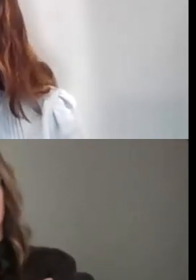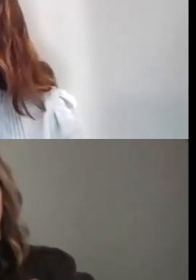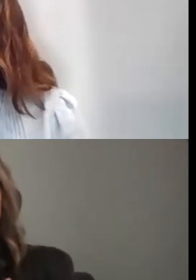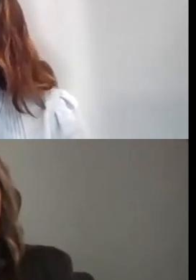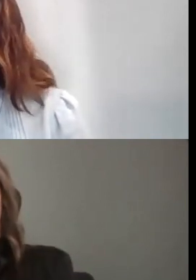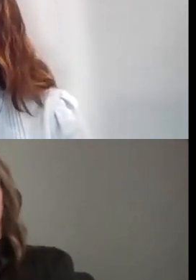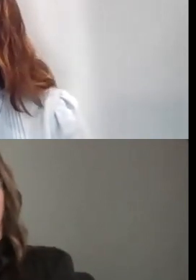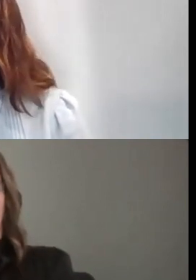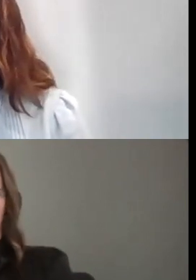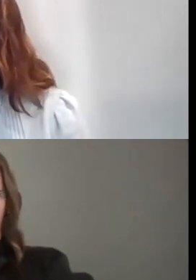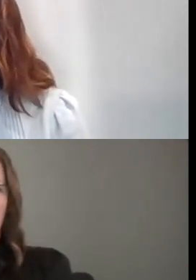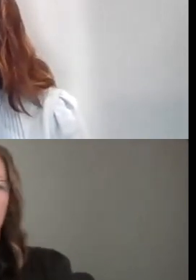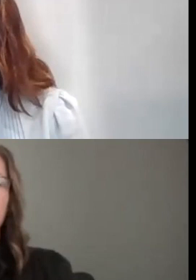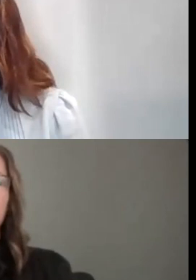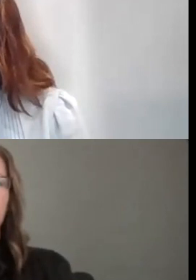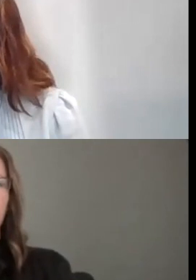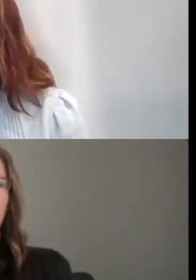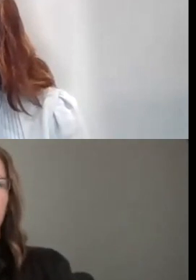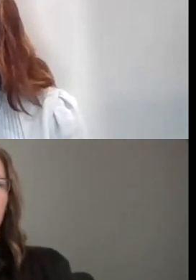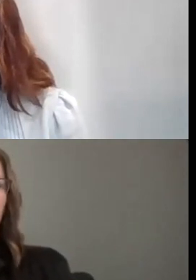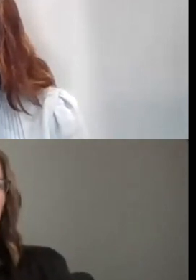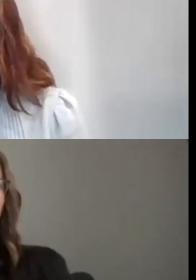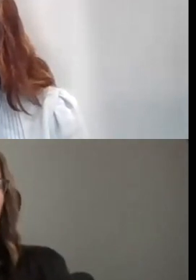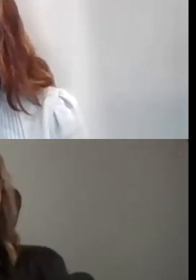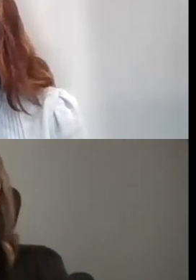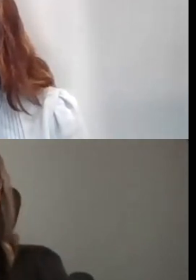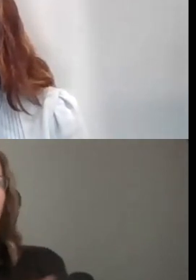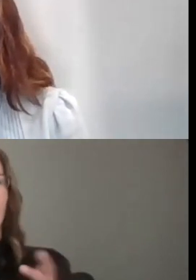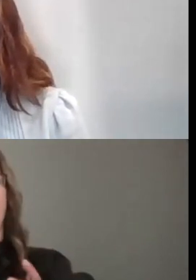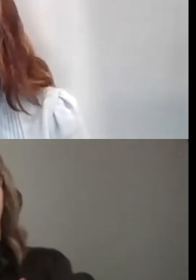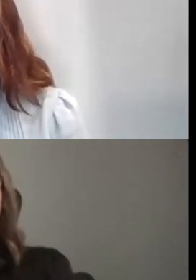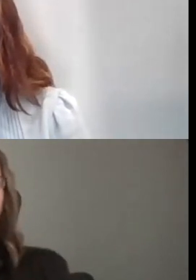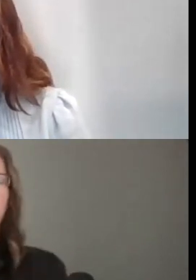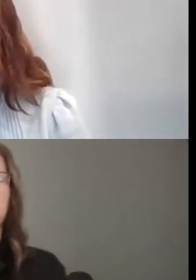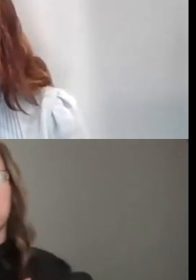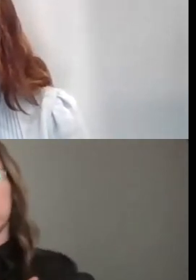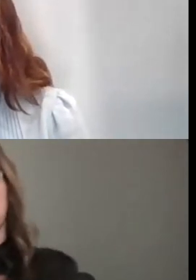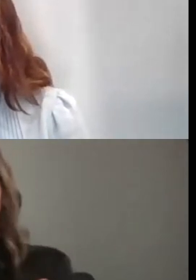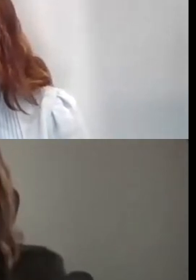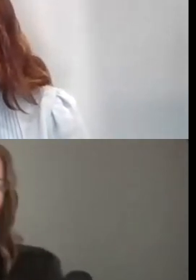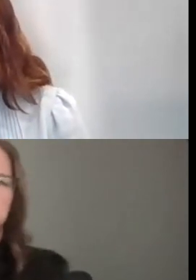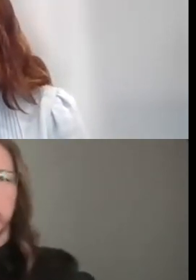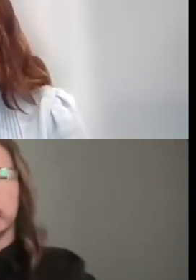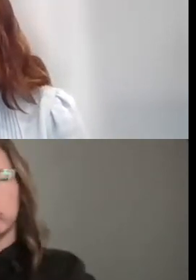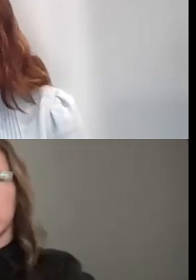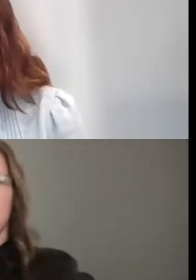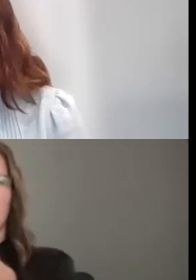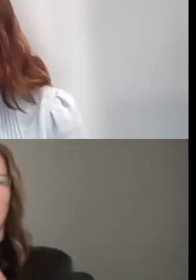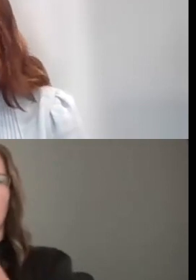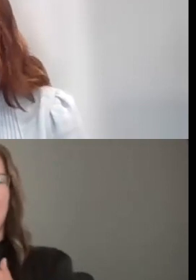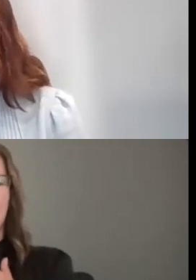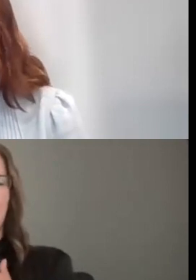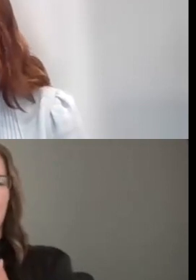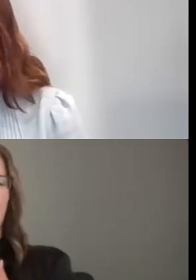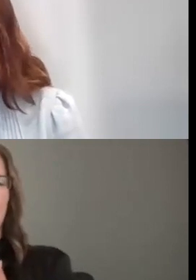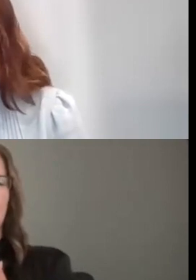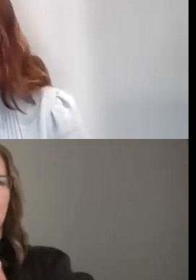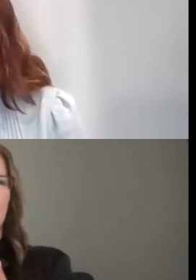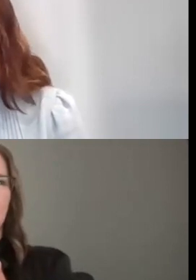AND WE'RE NOT LOOKING FOR SLICK PROMOTIONAL VIDEOS AND OTHER MATERIALS THAT ARE MORE GENERAL